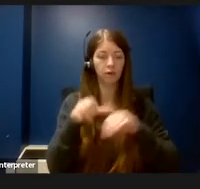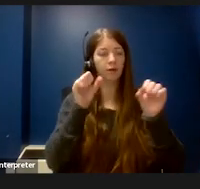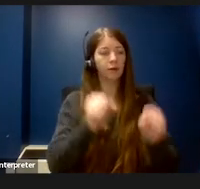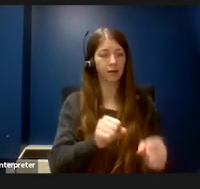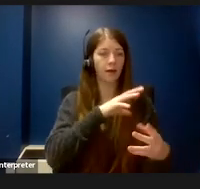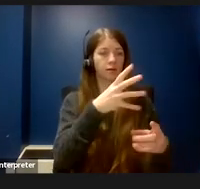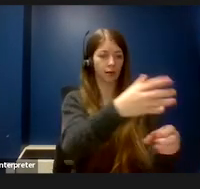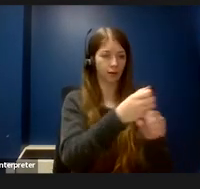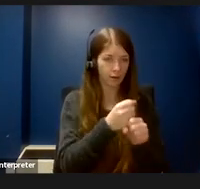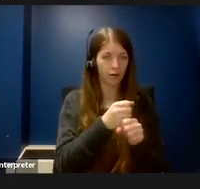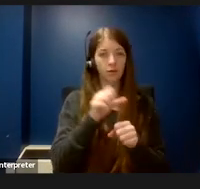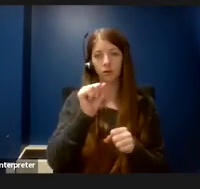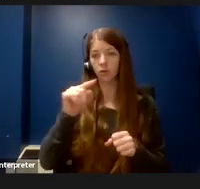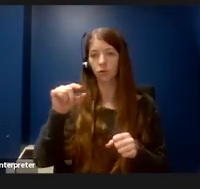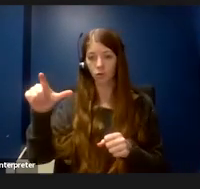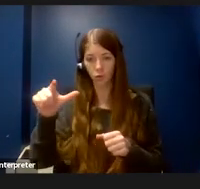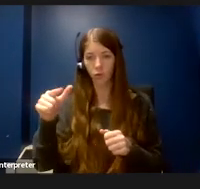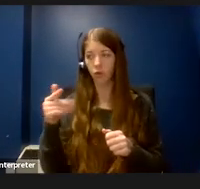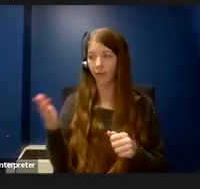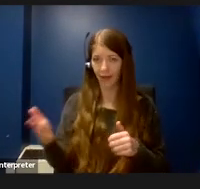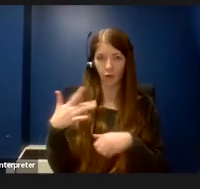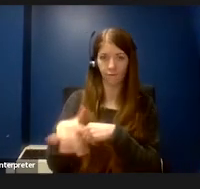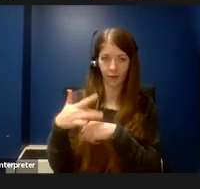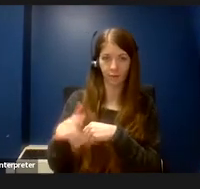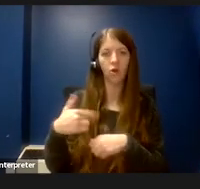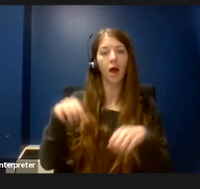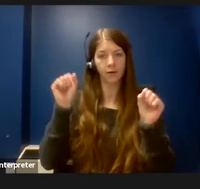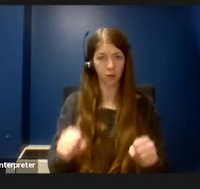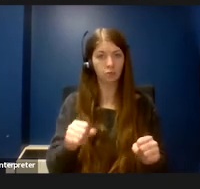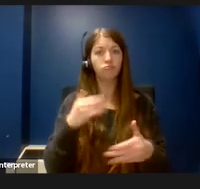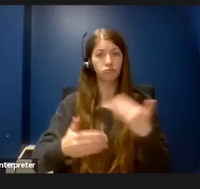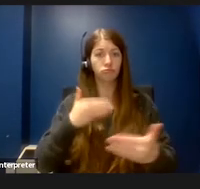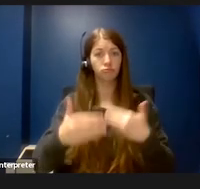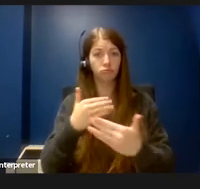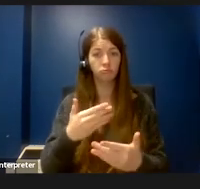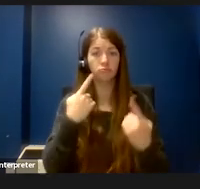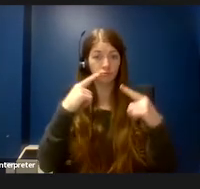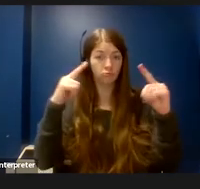I could function quite well and quite efficiently in the lab; however one of the things that was